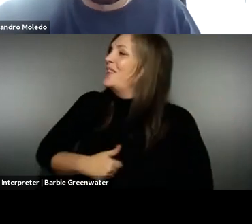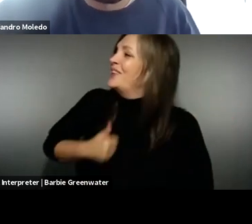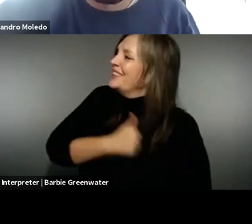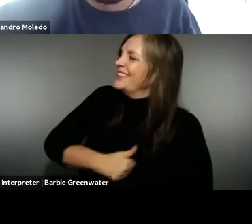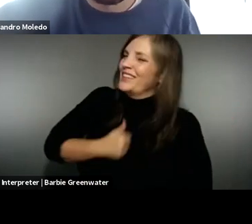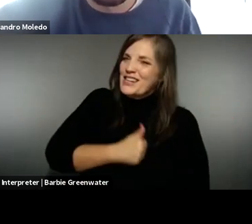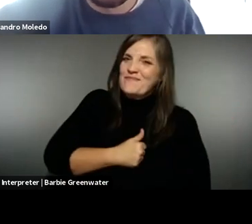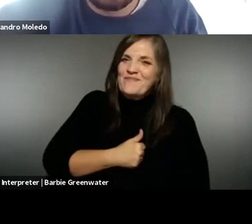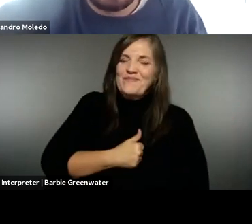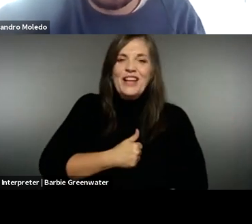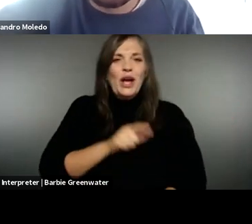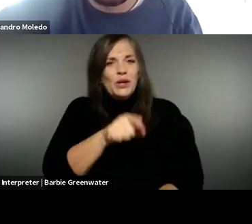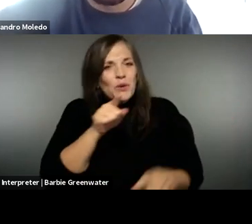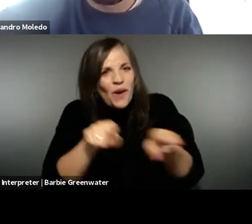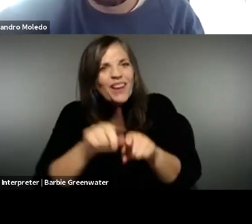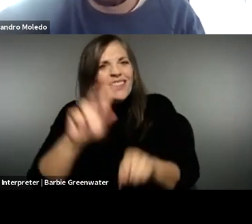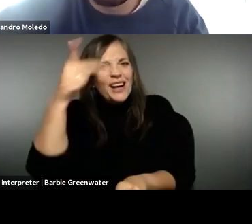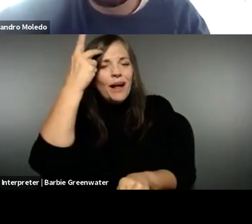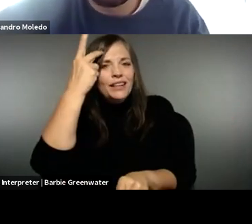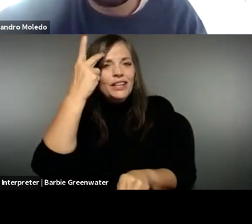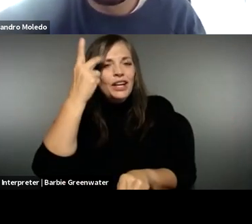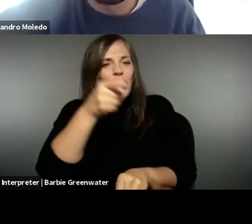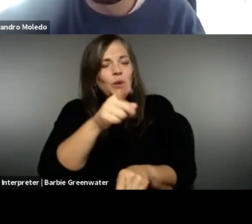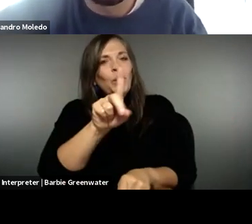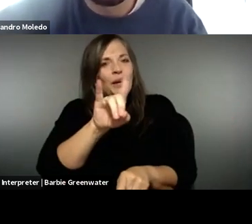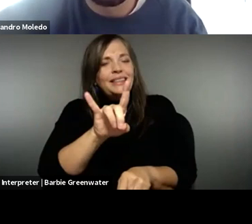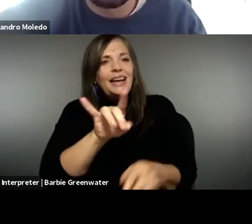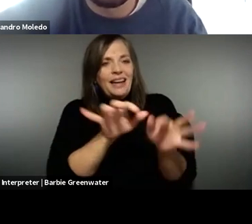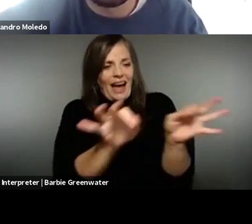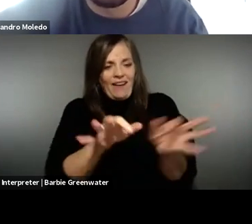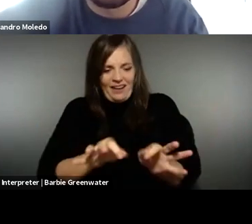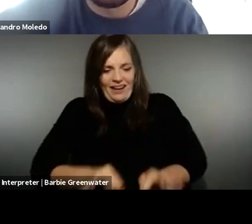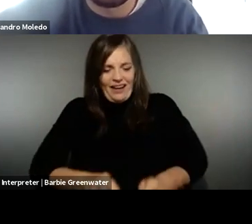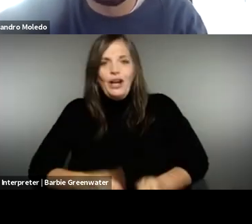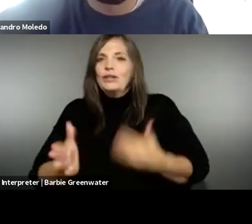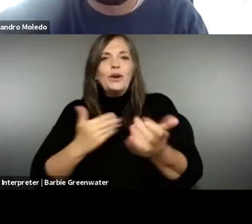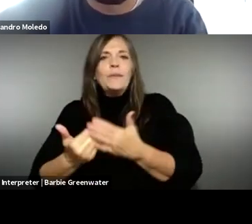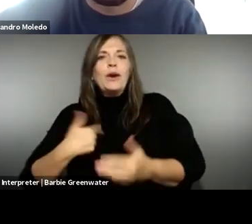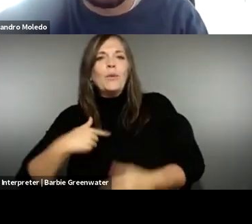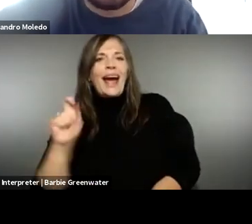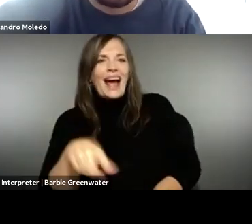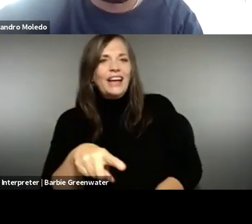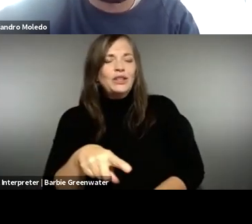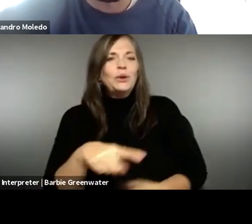folks in one breadth . >> Sorry.